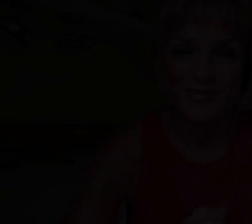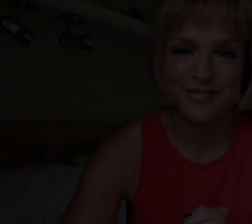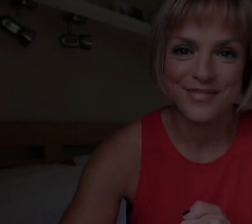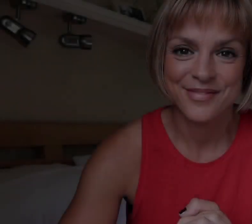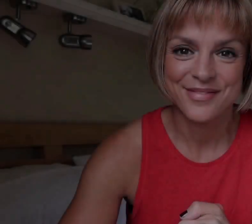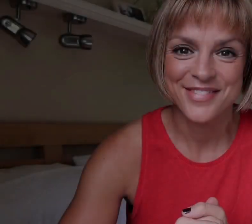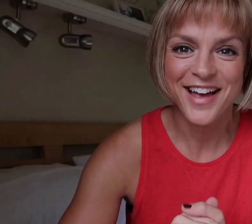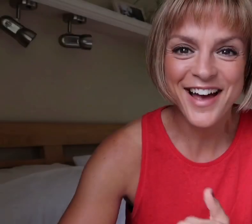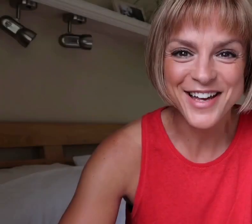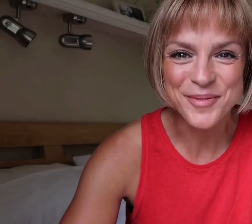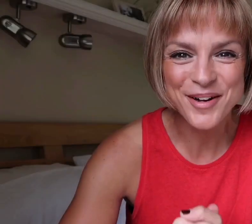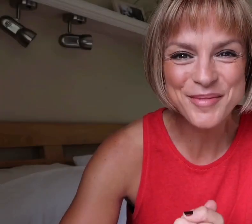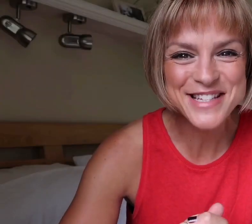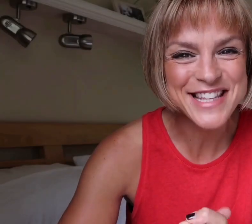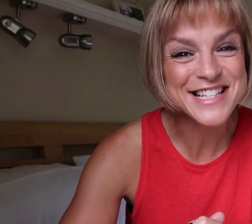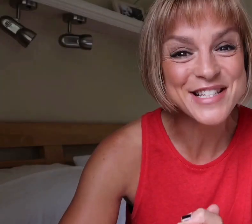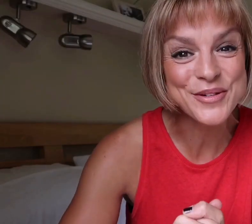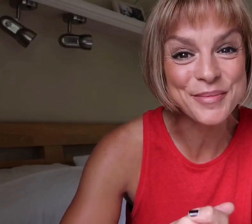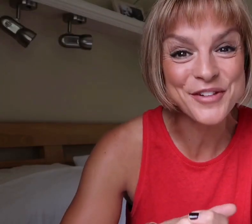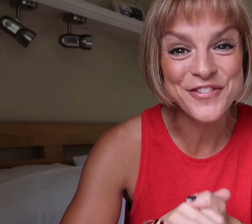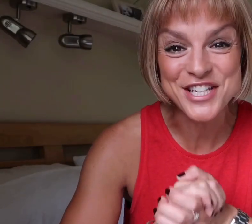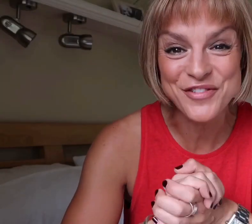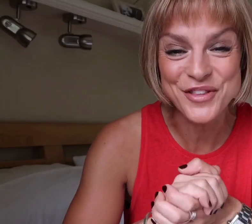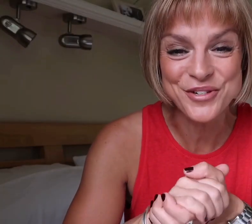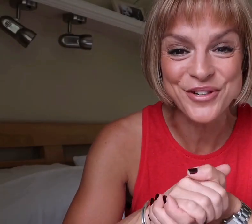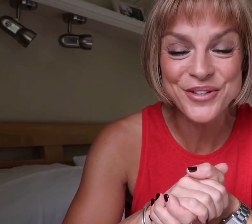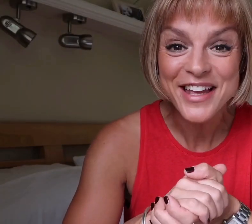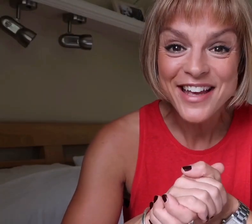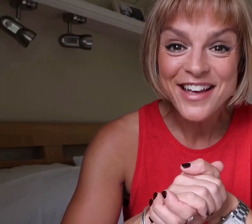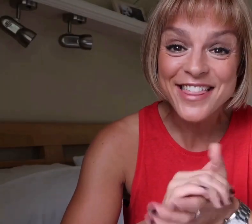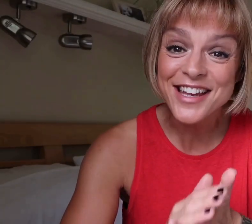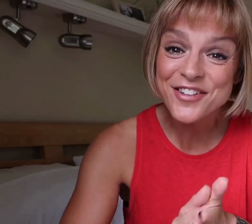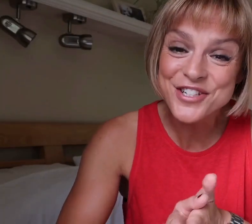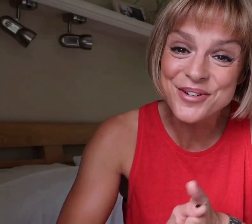Hi welcome to this installment of Fishing for the truth thank you for